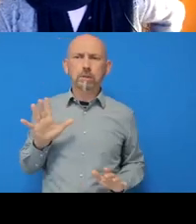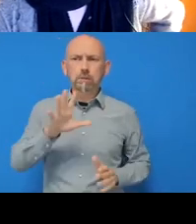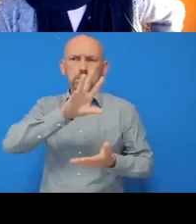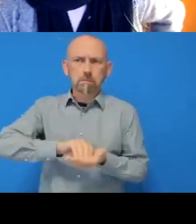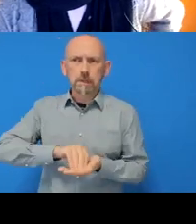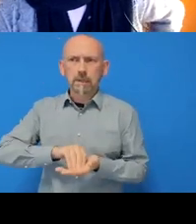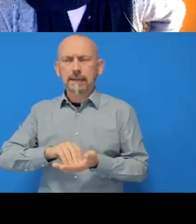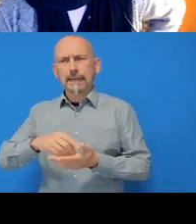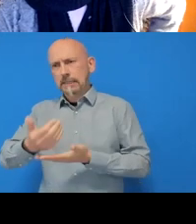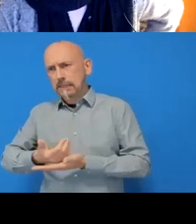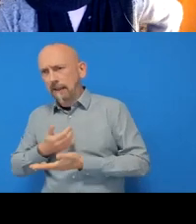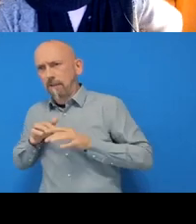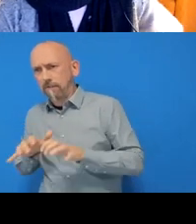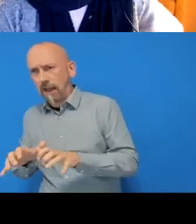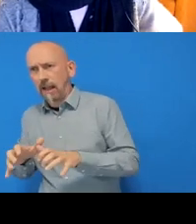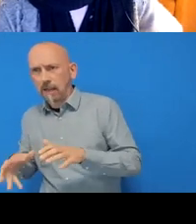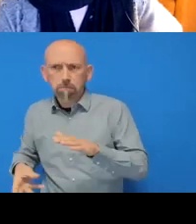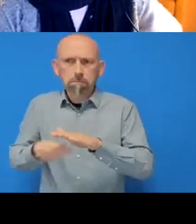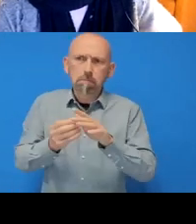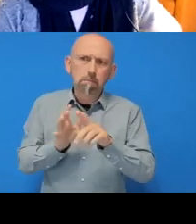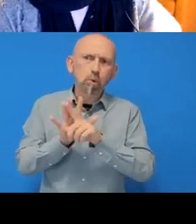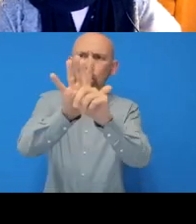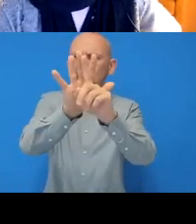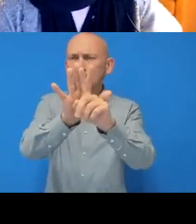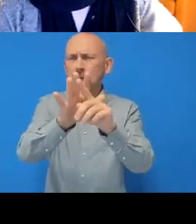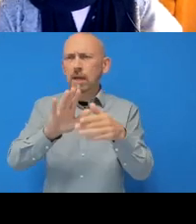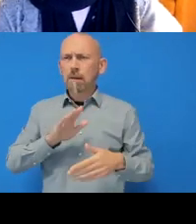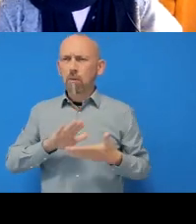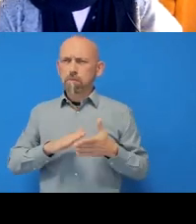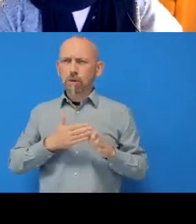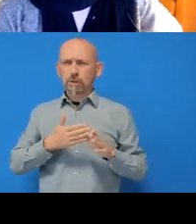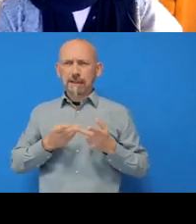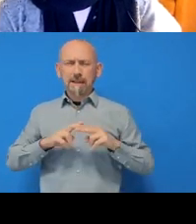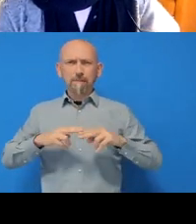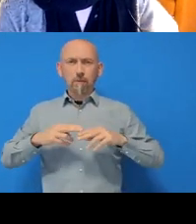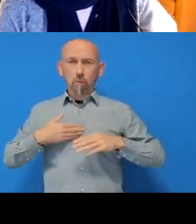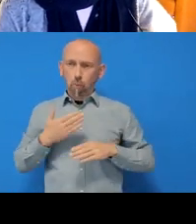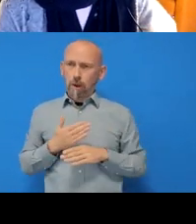whichever interval? Because if you're working on the same computer the local file is the same as the pushed